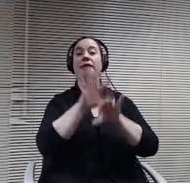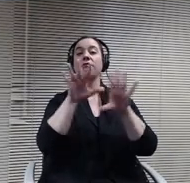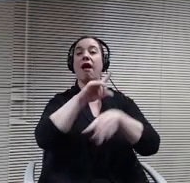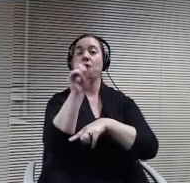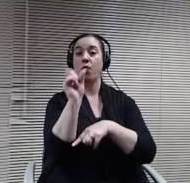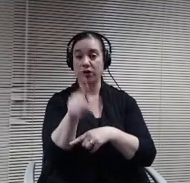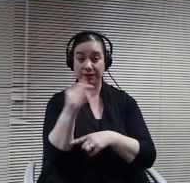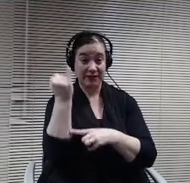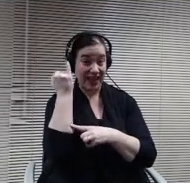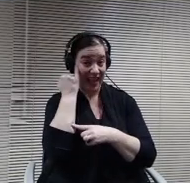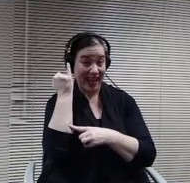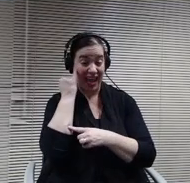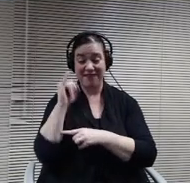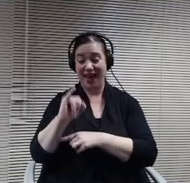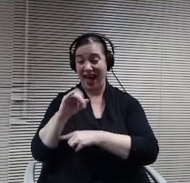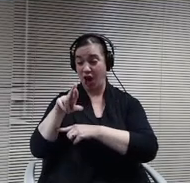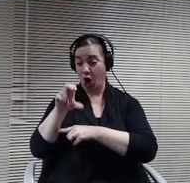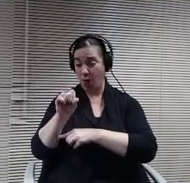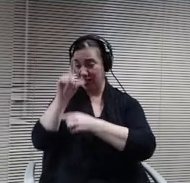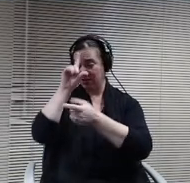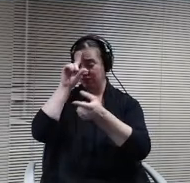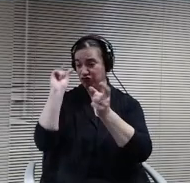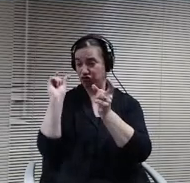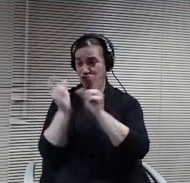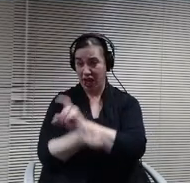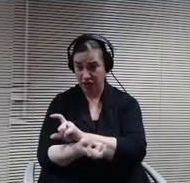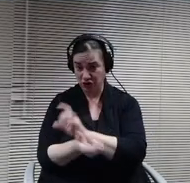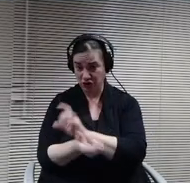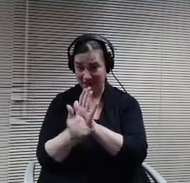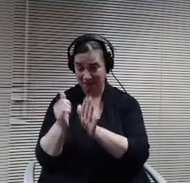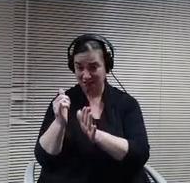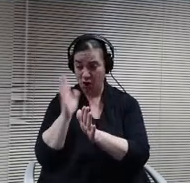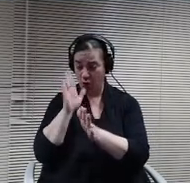Will we follow that guidance or will this be? Frankly they